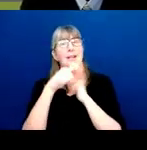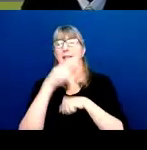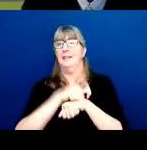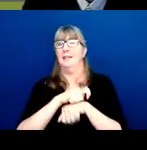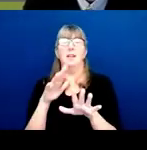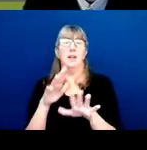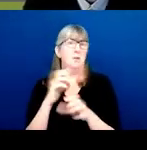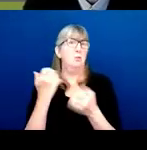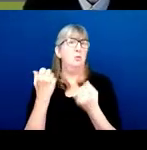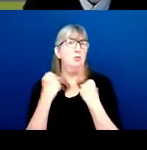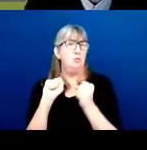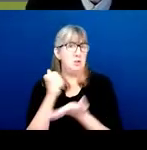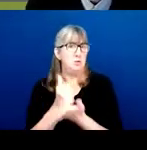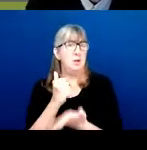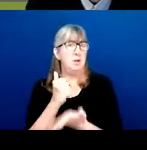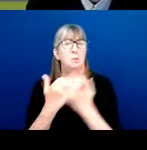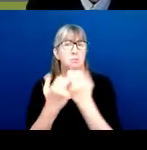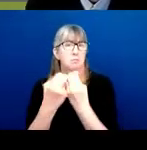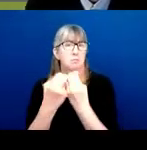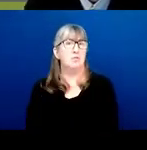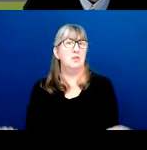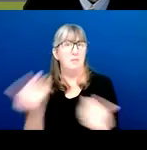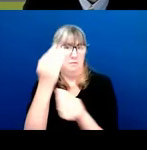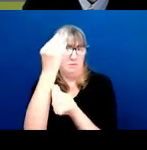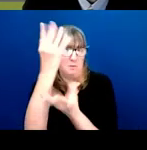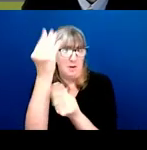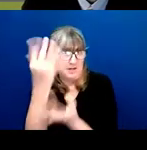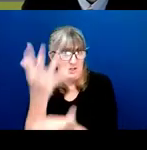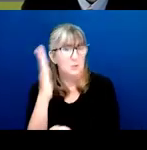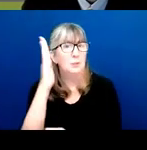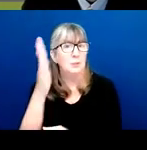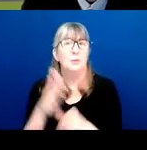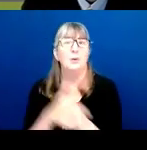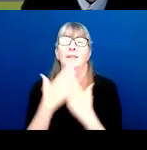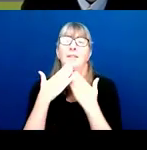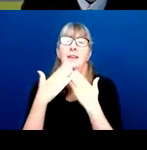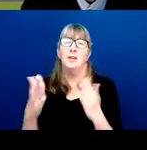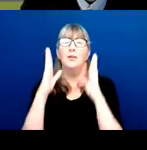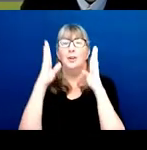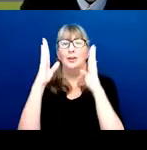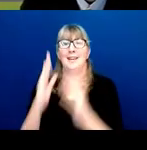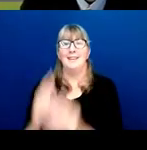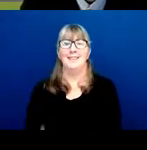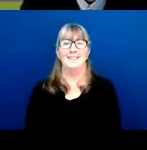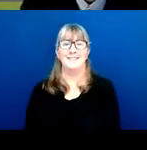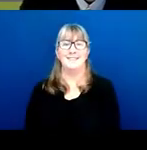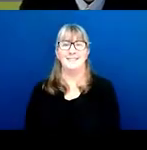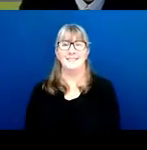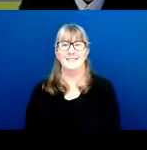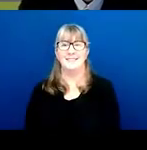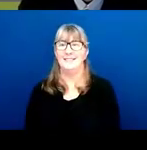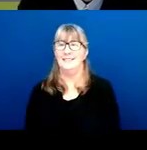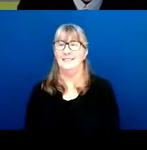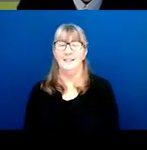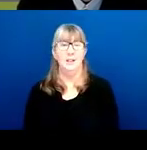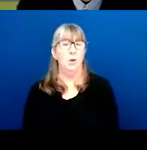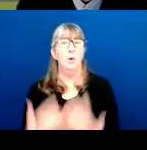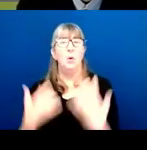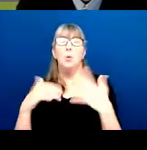and get you the information you need. So again, thank you for your attention. Michelle Timmerman: We have a lot of great questions.